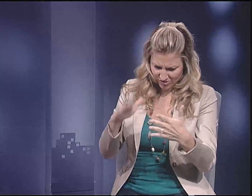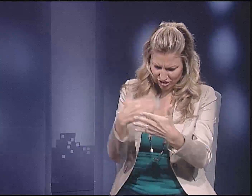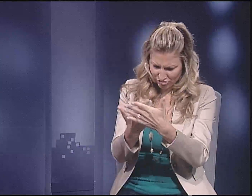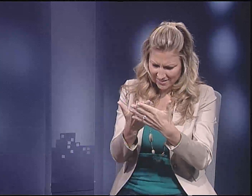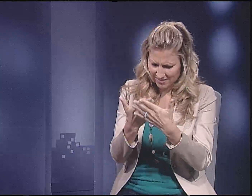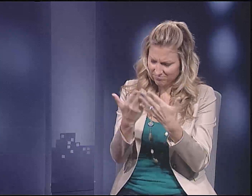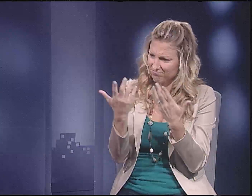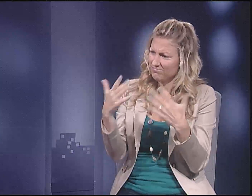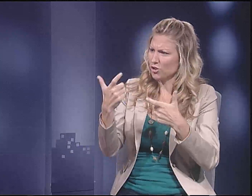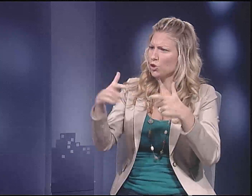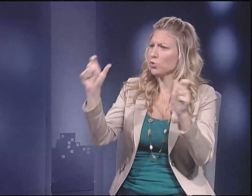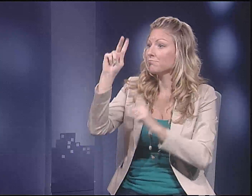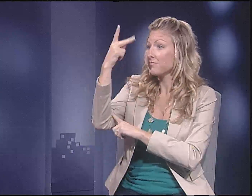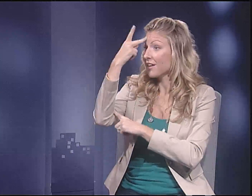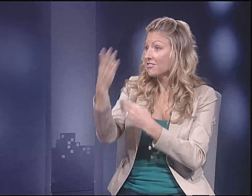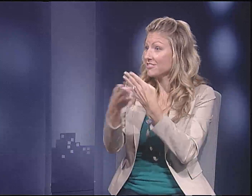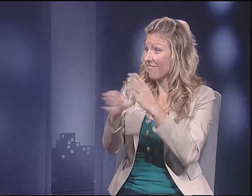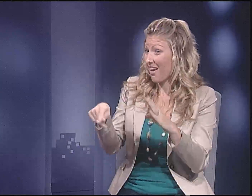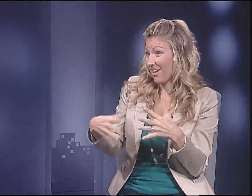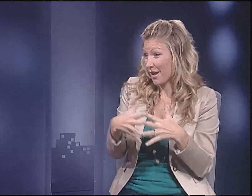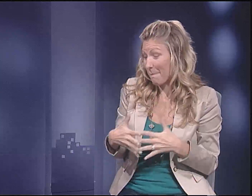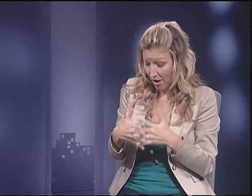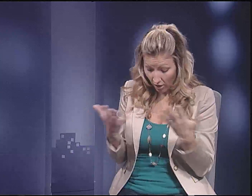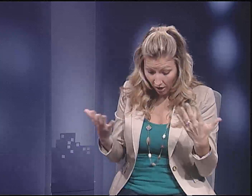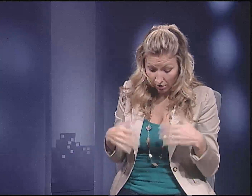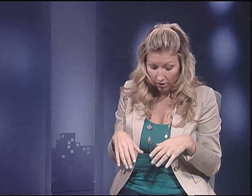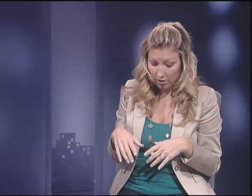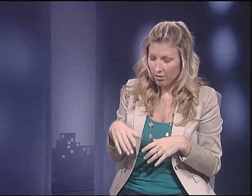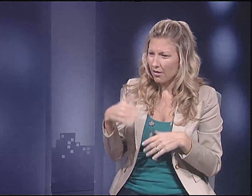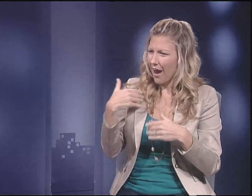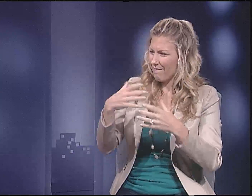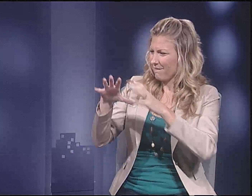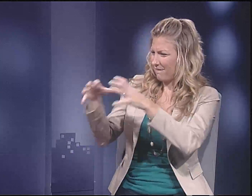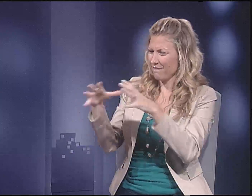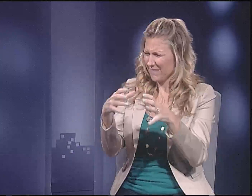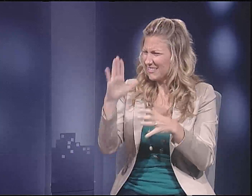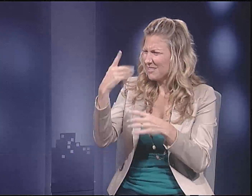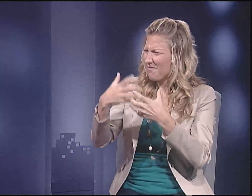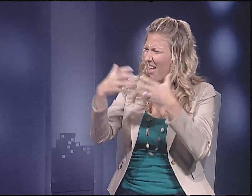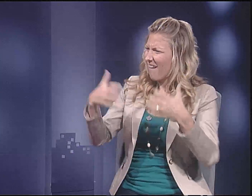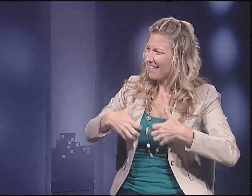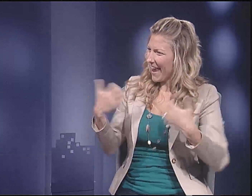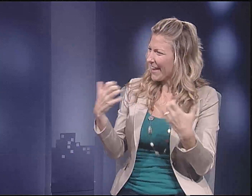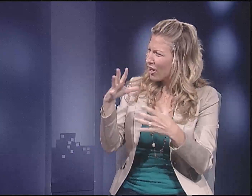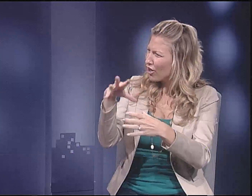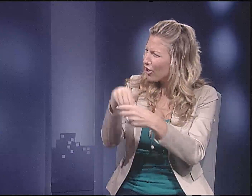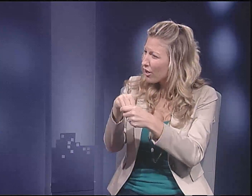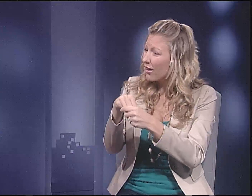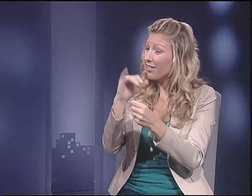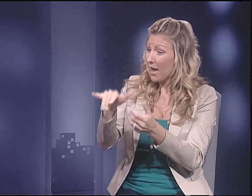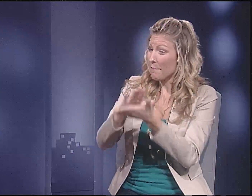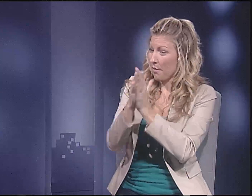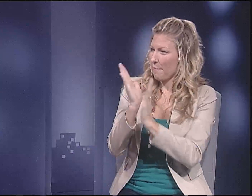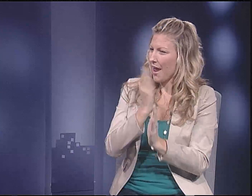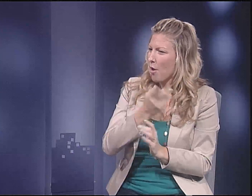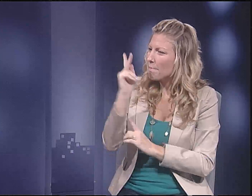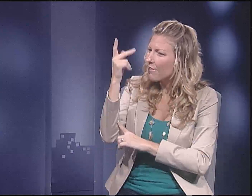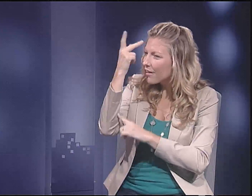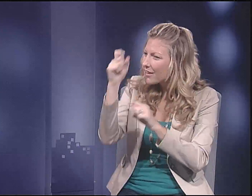It seems that America has reached a huge political divide. There's a lot of anger within the parties